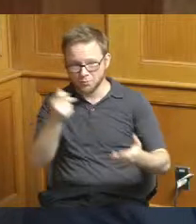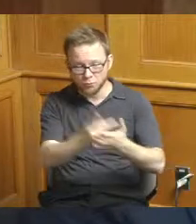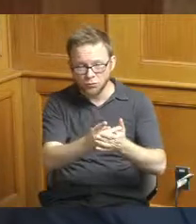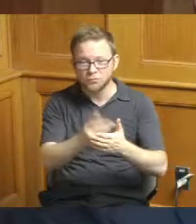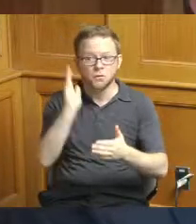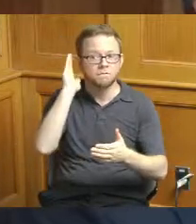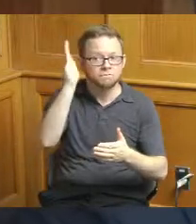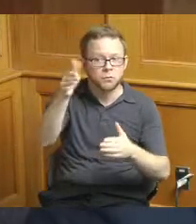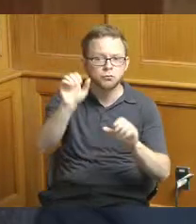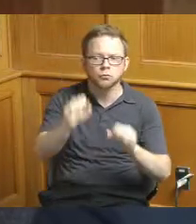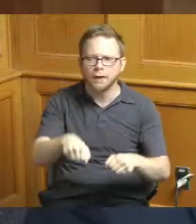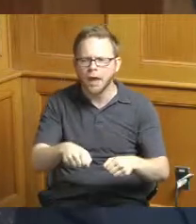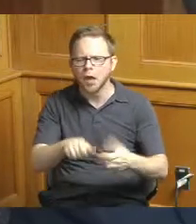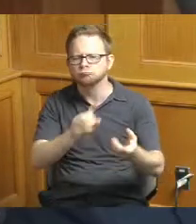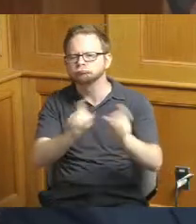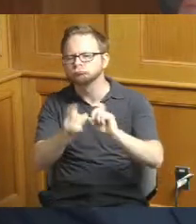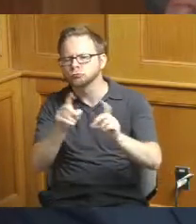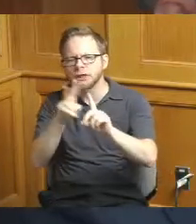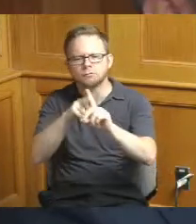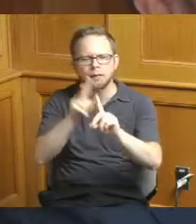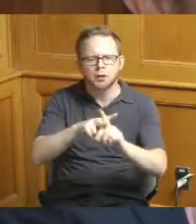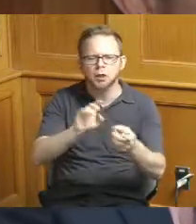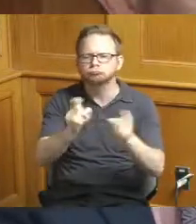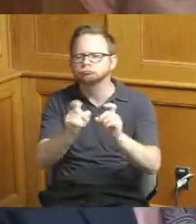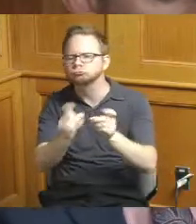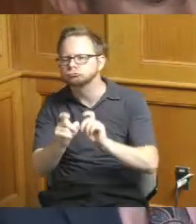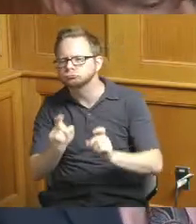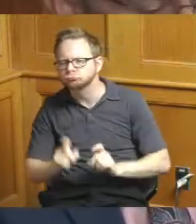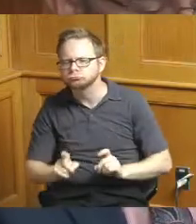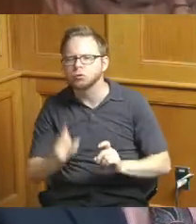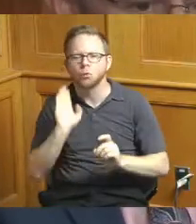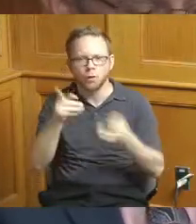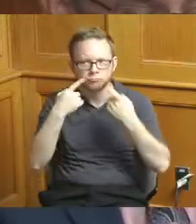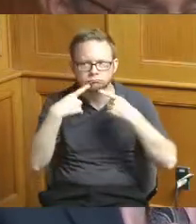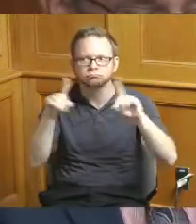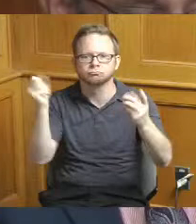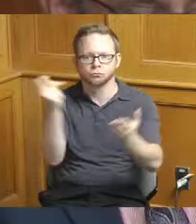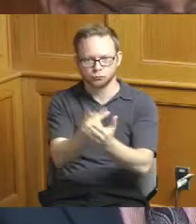and be more successful as they hone in on what their needs are and they're able to put those